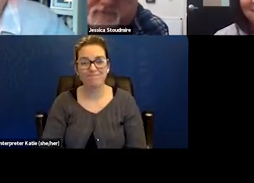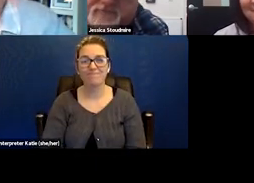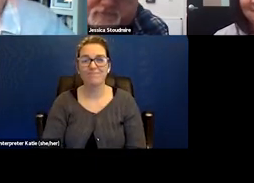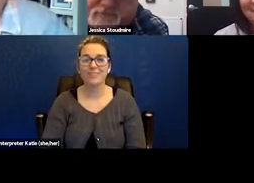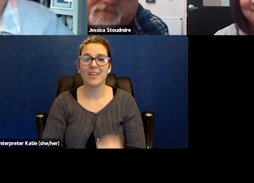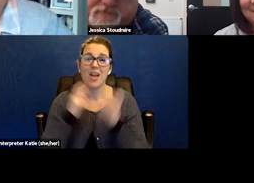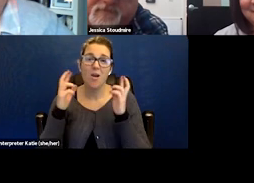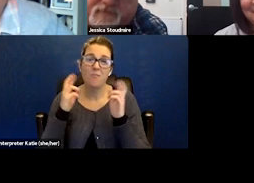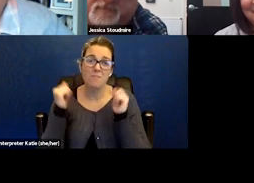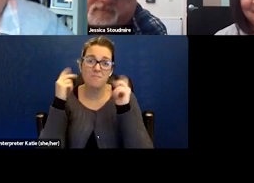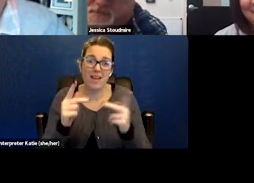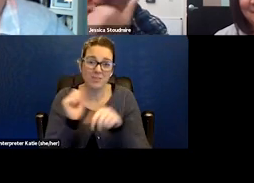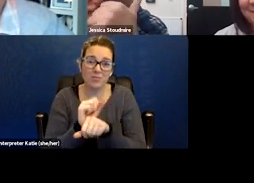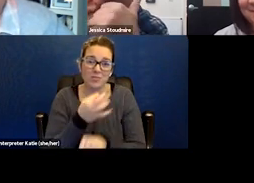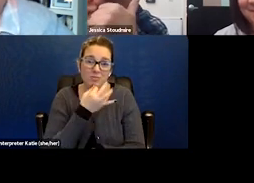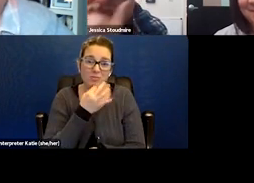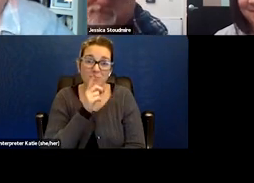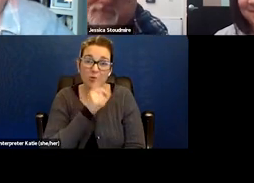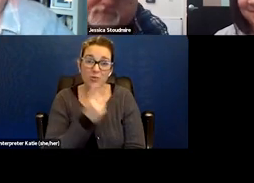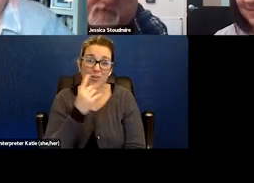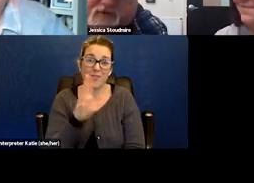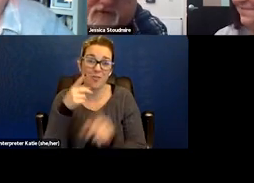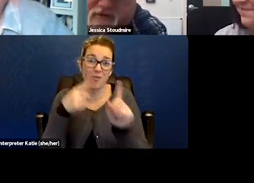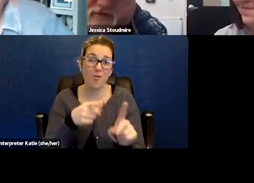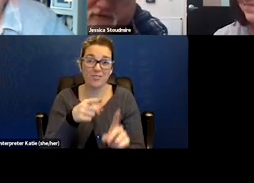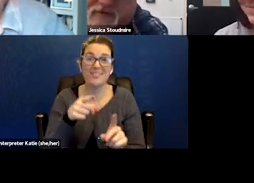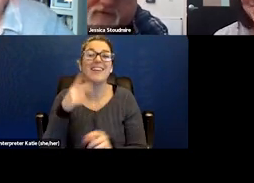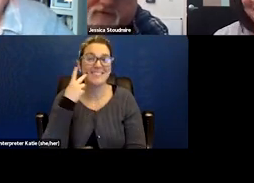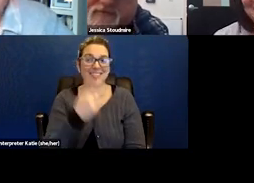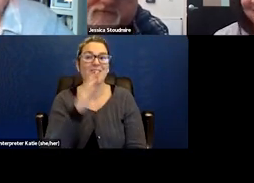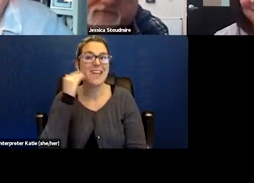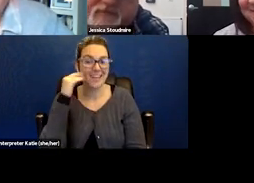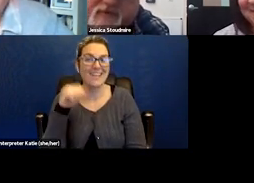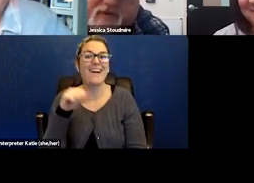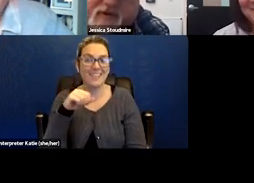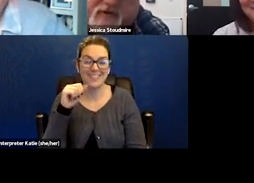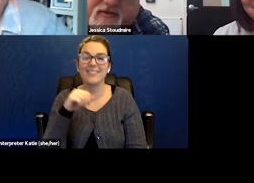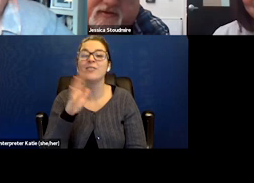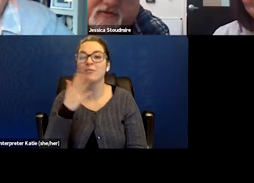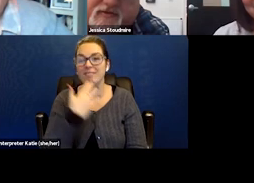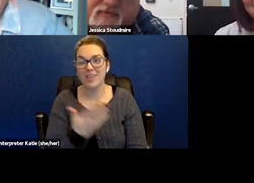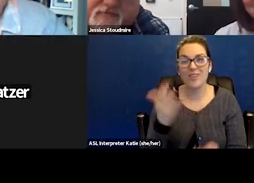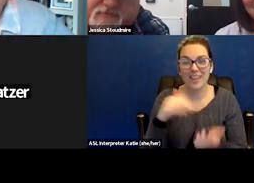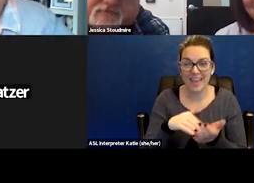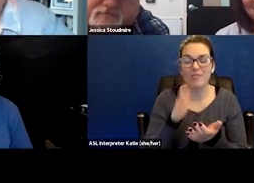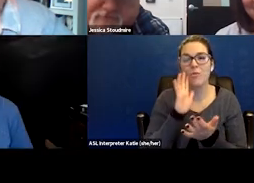I'm sure that's one of your goals, as I see you nod. So again, thanks again and we'll be in touch with you soon